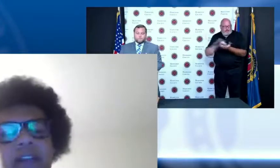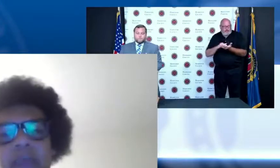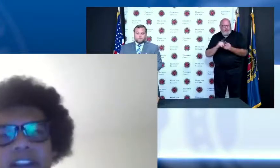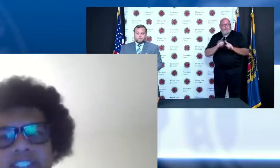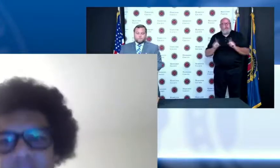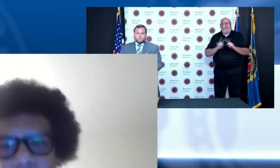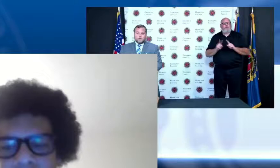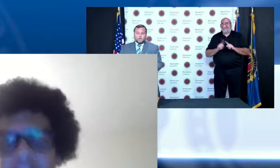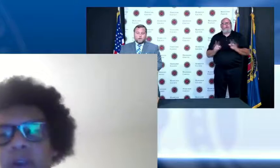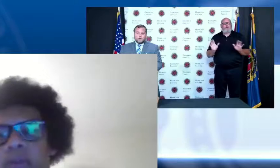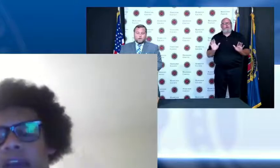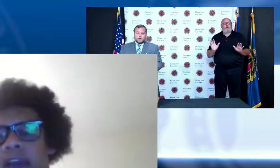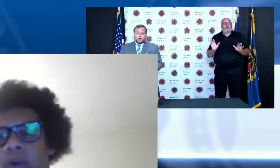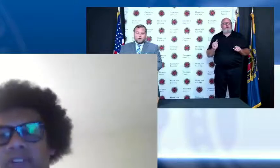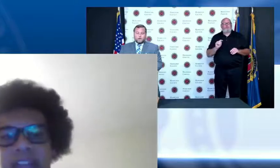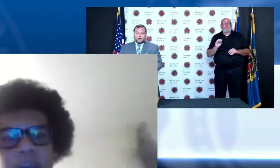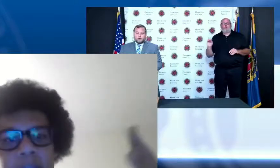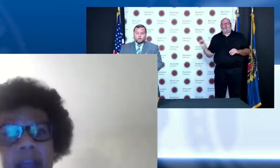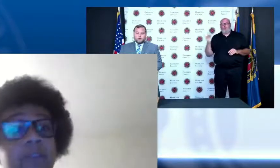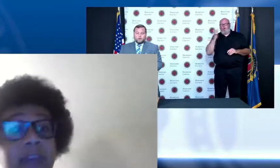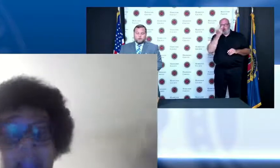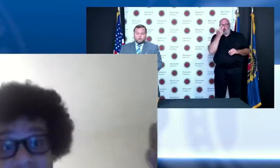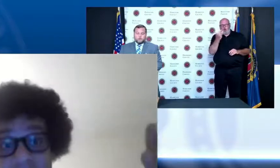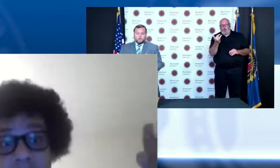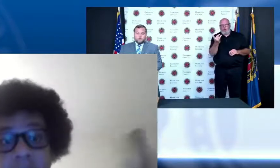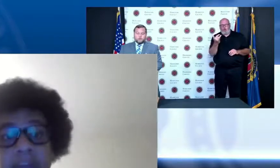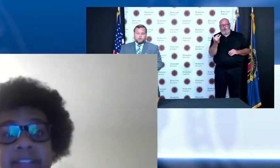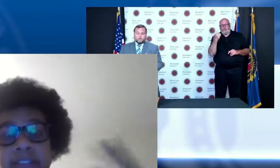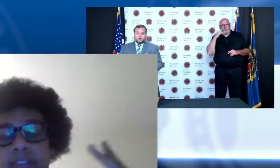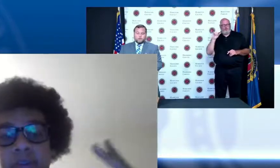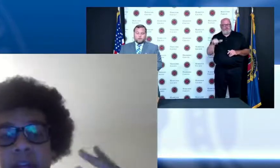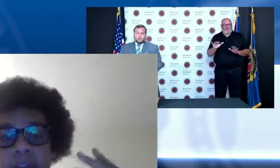a celebration in a way I know that of course now we have the vaccine out and that's leading to a